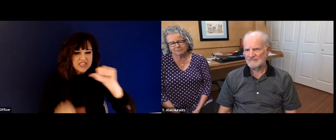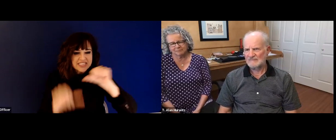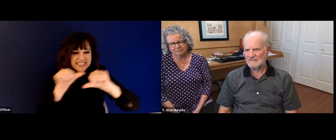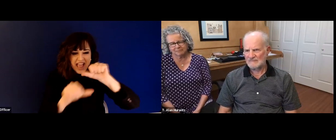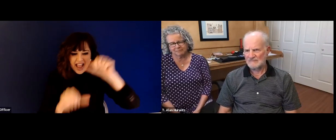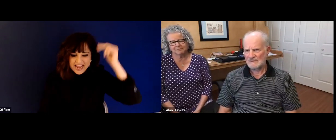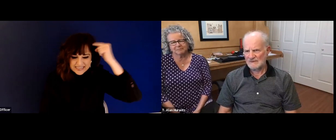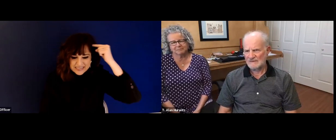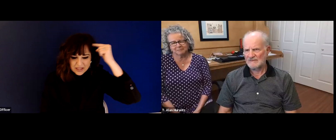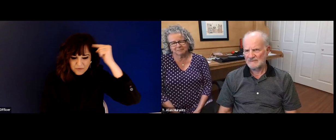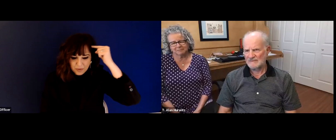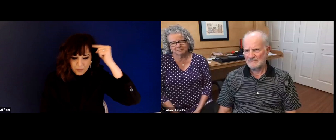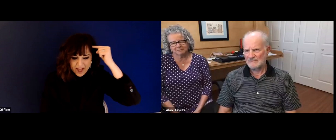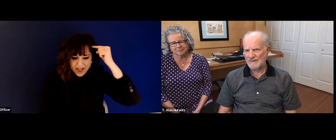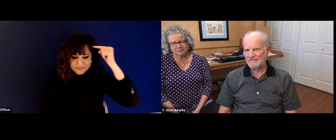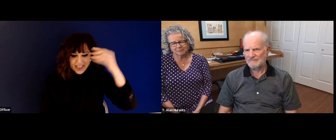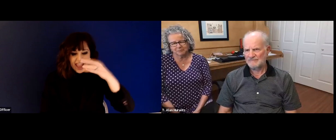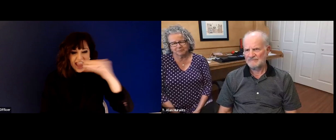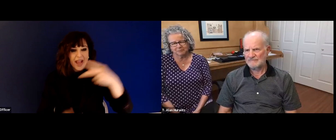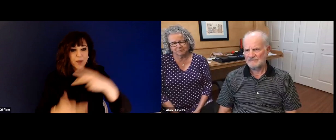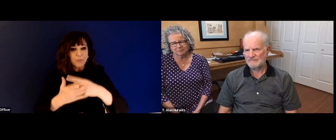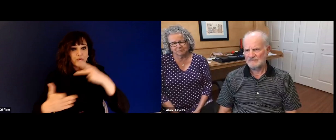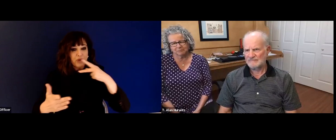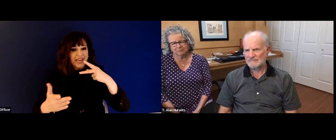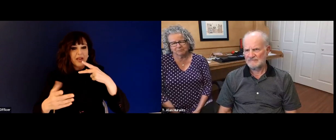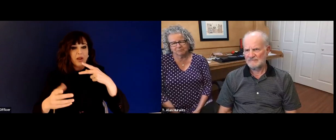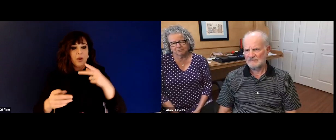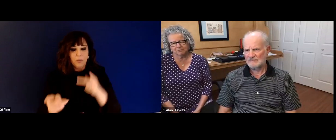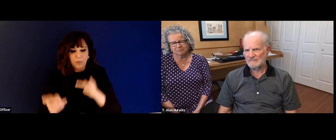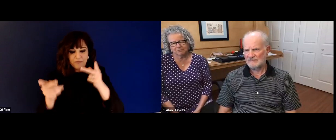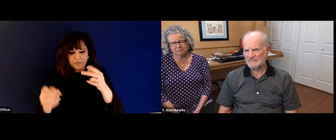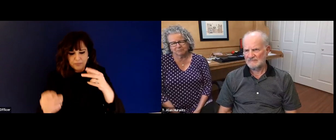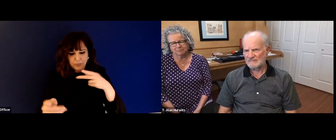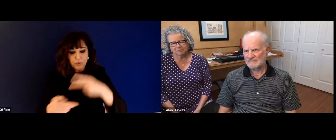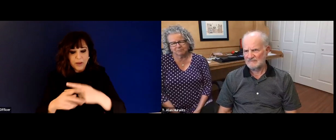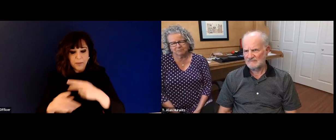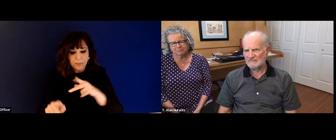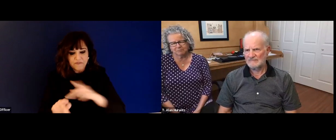interpreting and translation, also, education, Educational